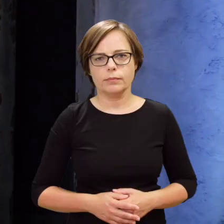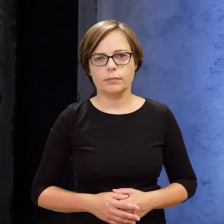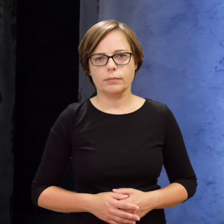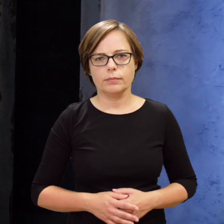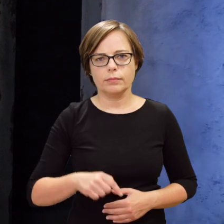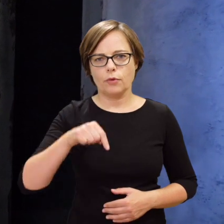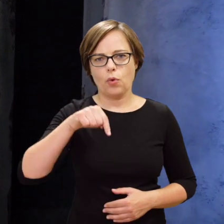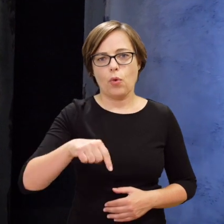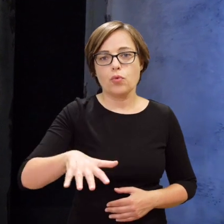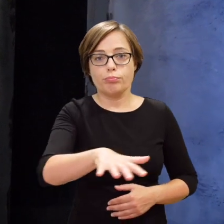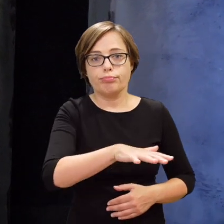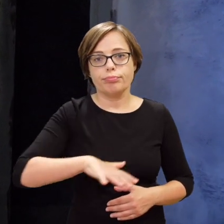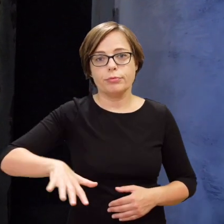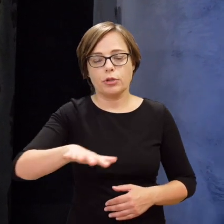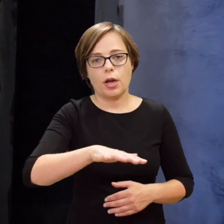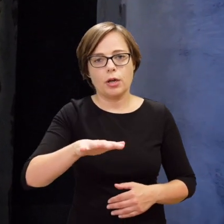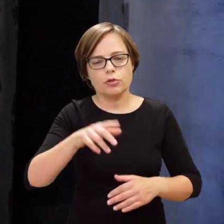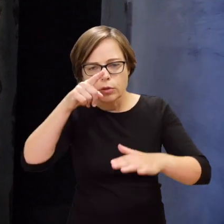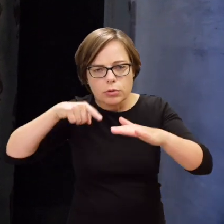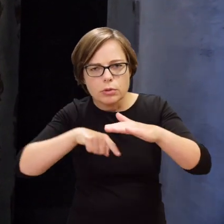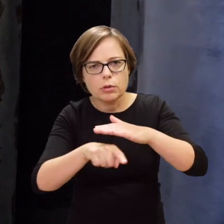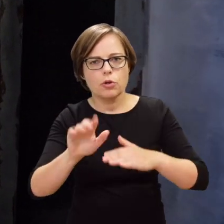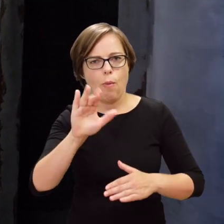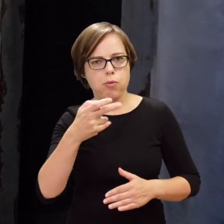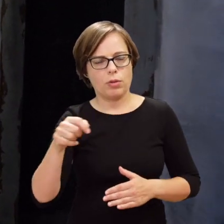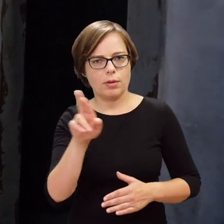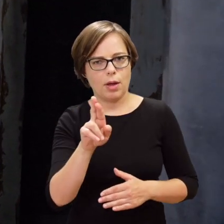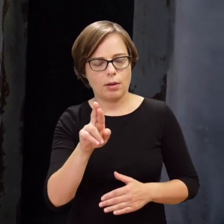We are now in the section of the bunkers, which takes us through one of the most common